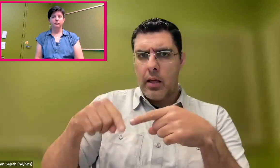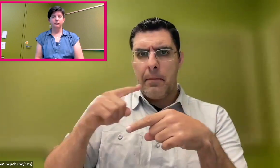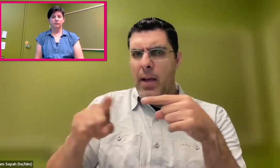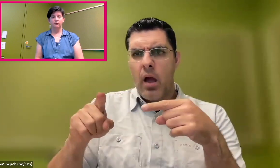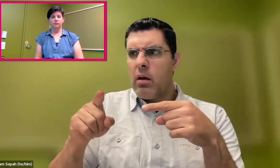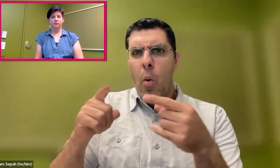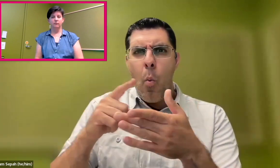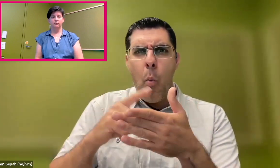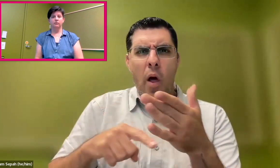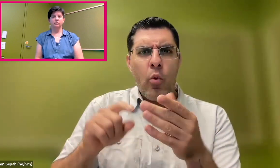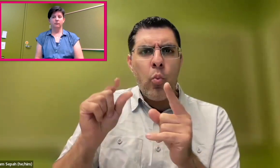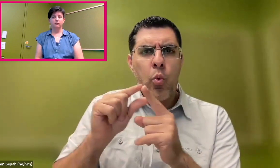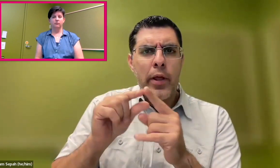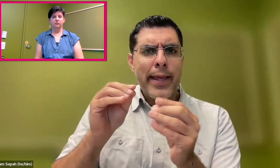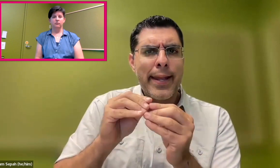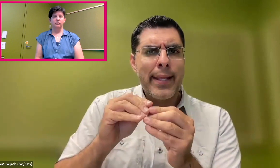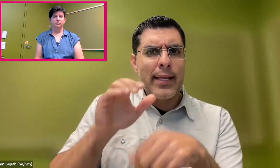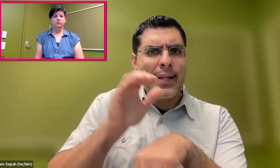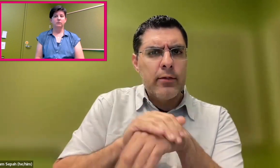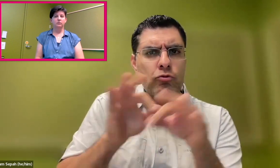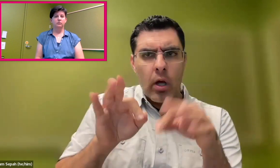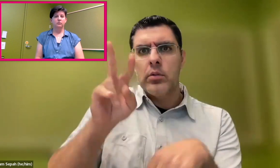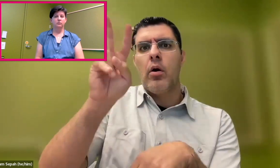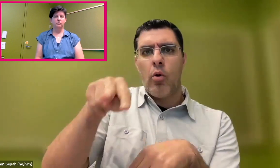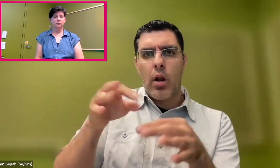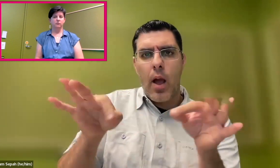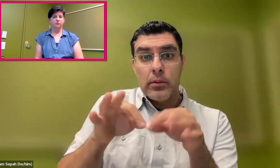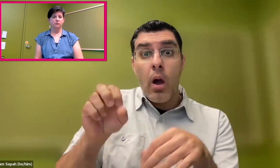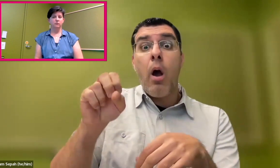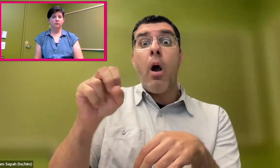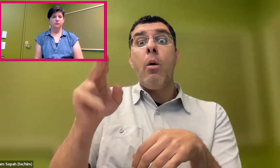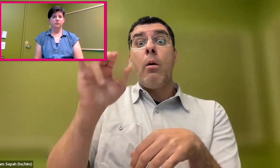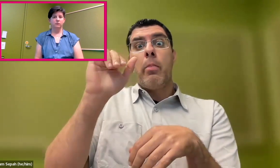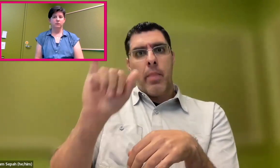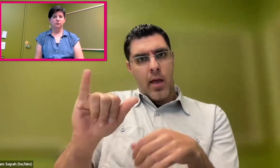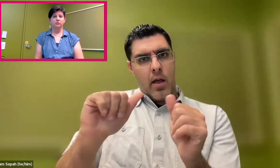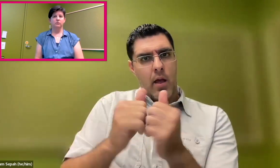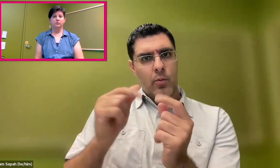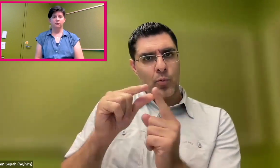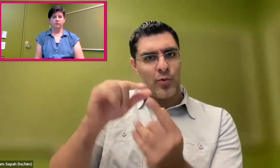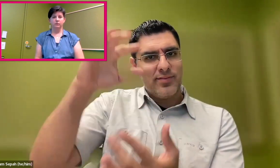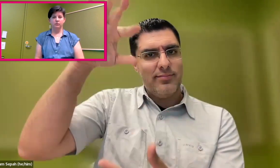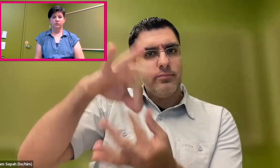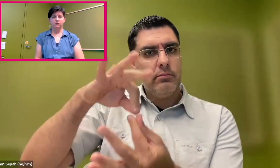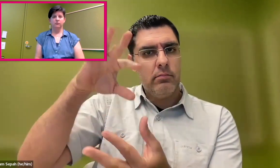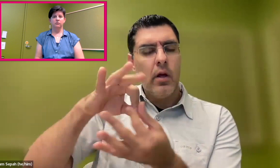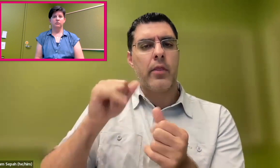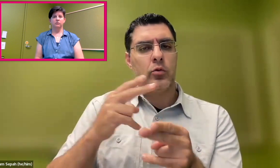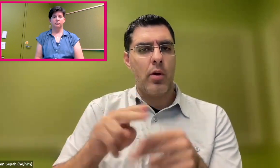want to learn sign language, and they don't know-- maybe they see a sign, and then they have captions there,